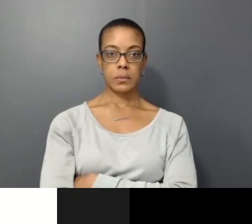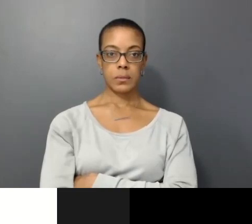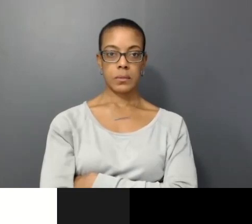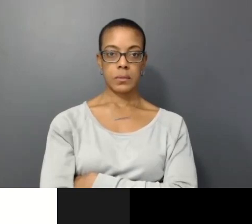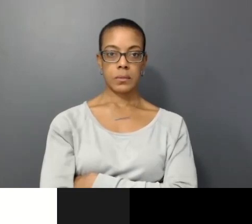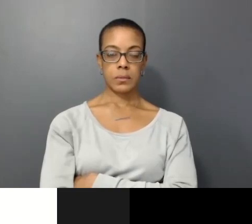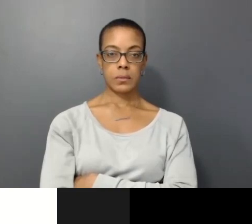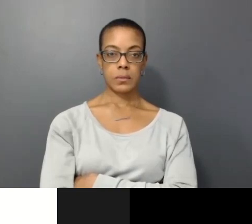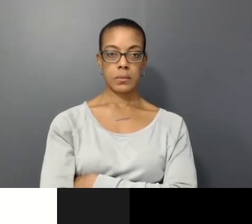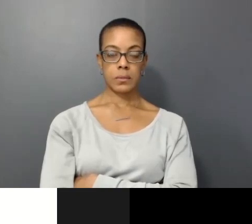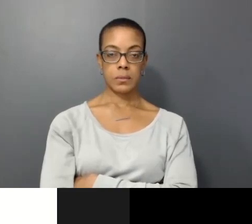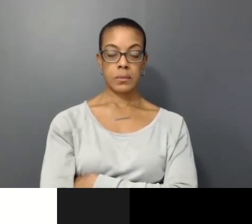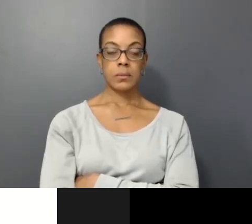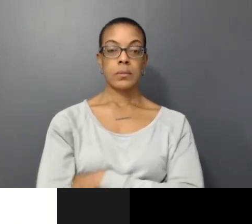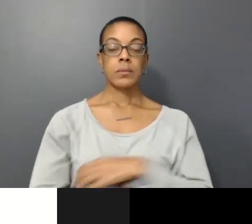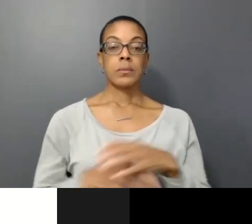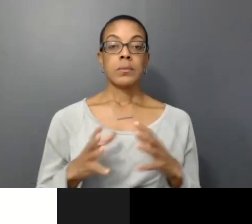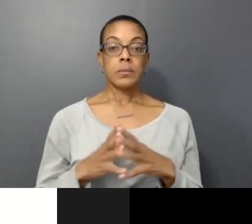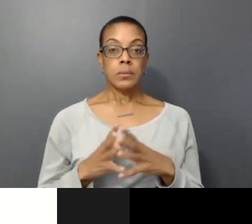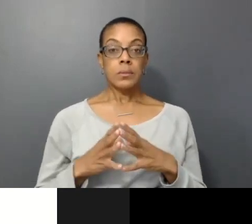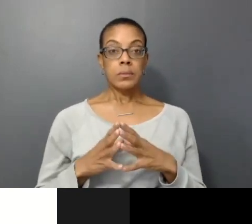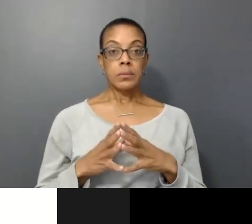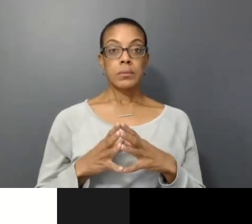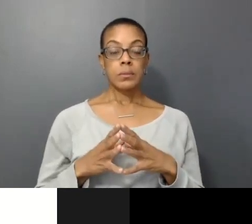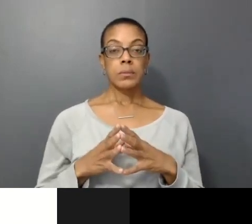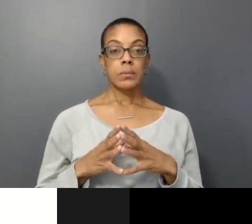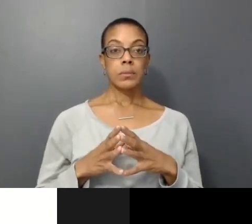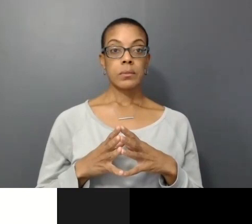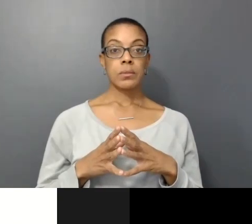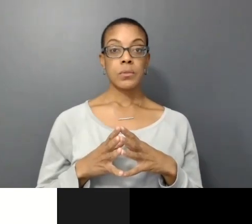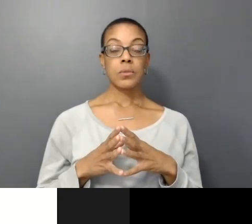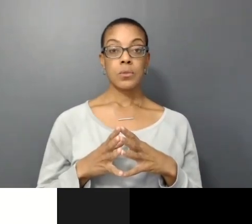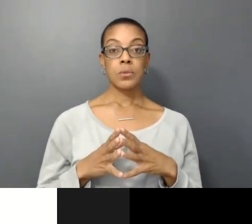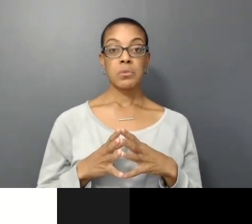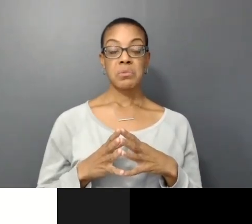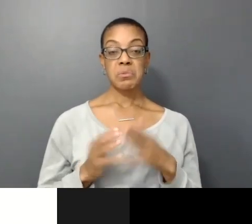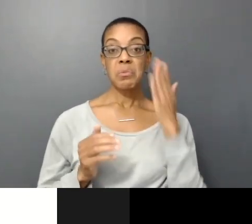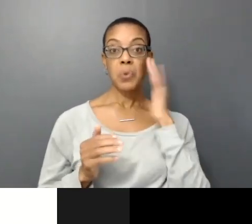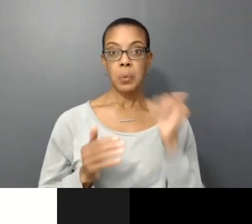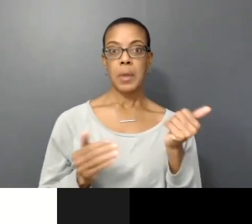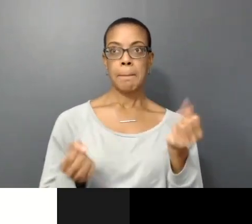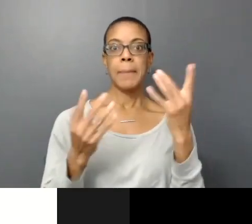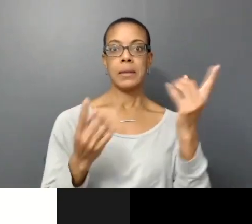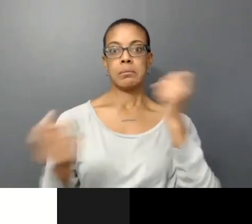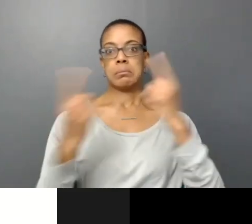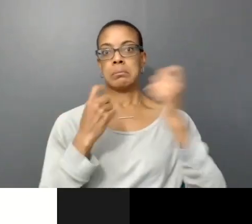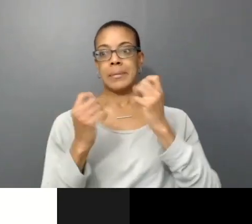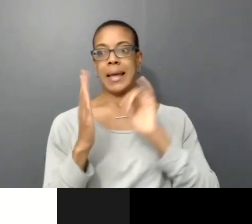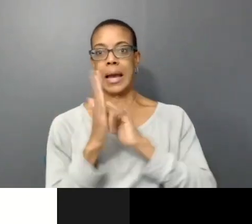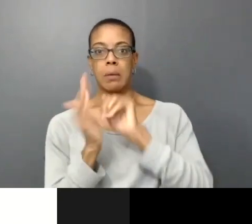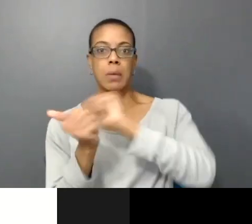So there might be a lot of questions around how do we adapt performance live art into